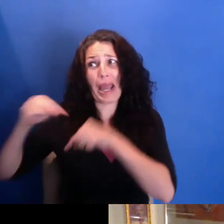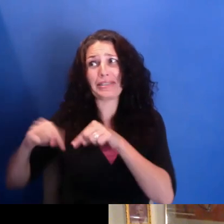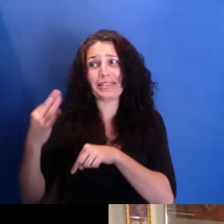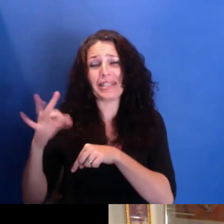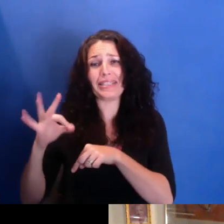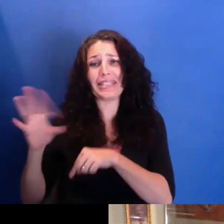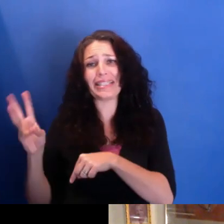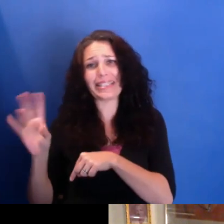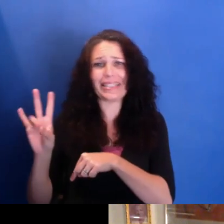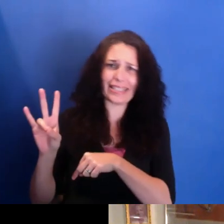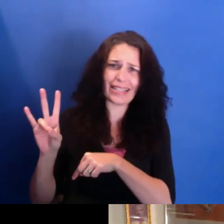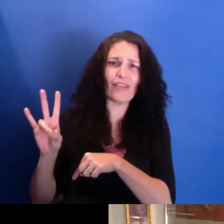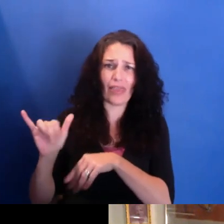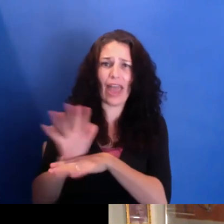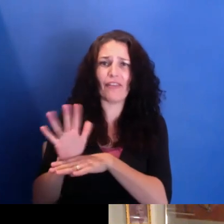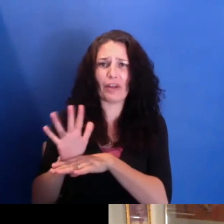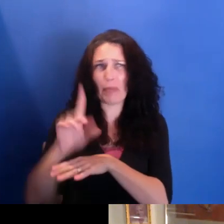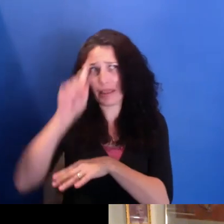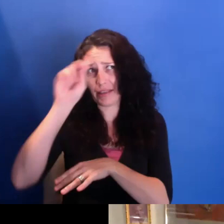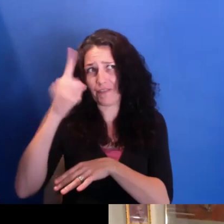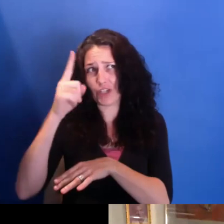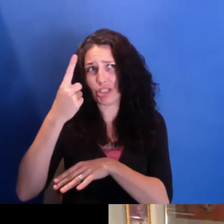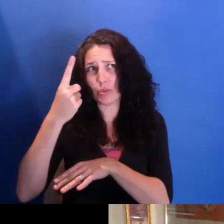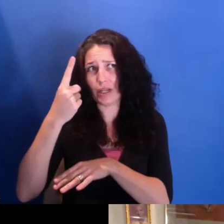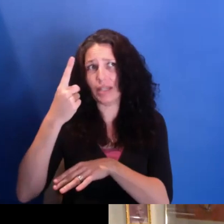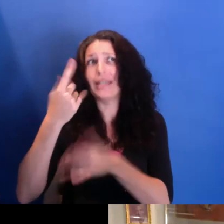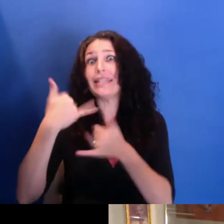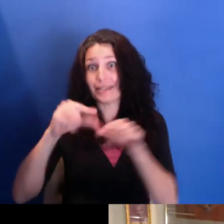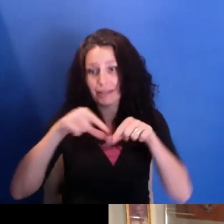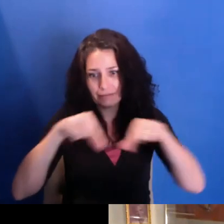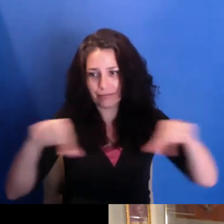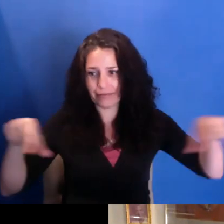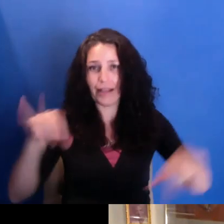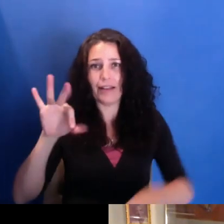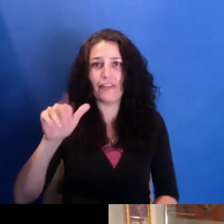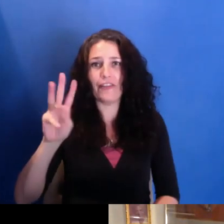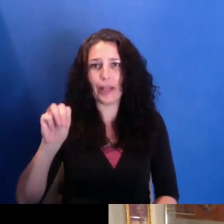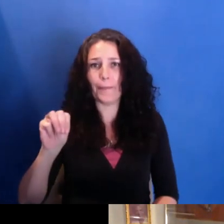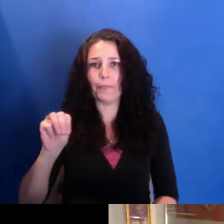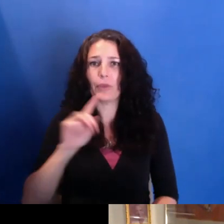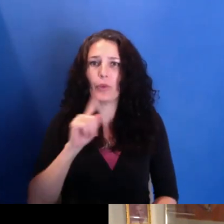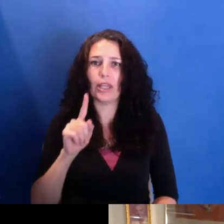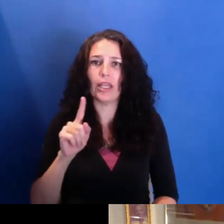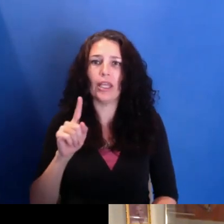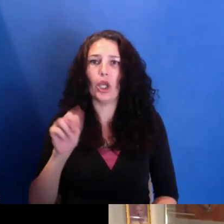I think the first film is-- it was actually on film. It's from newsreel. It's "Black Panther."